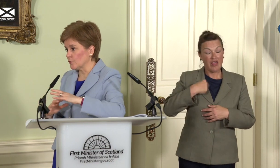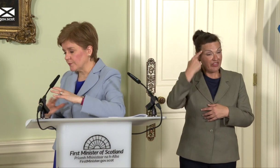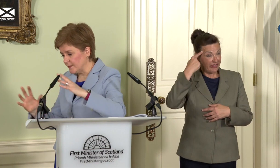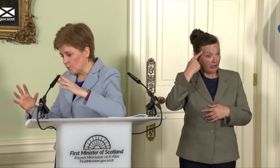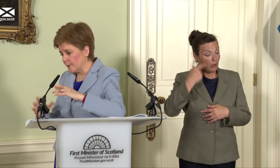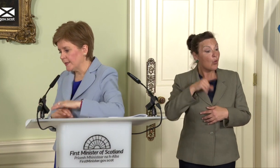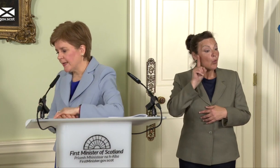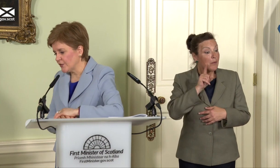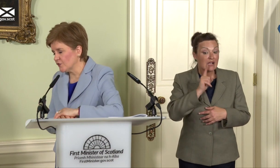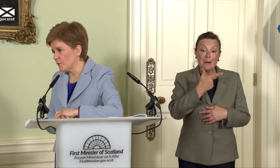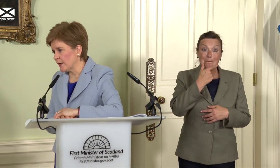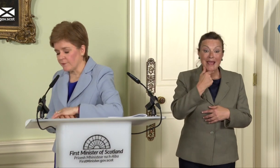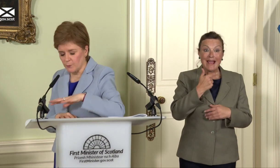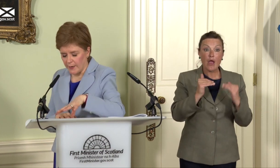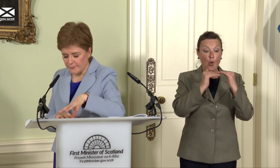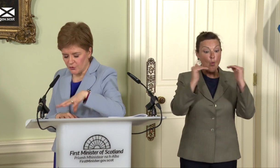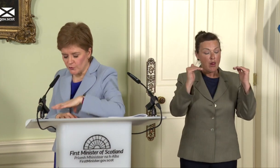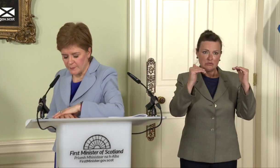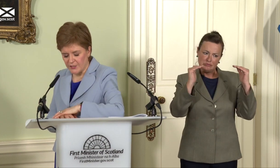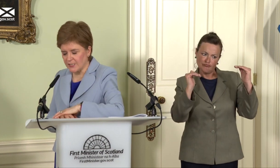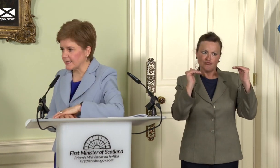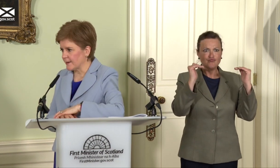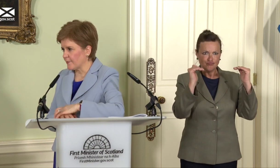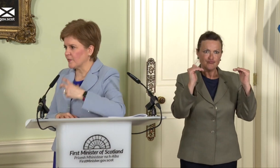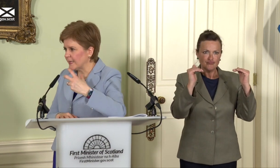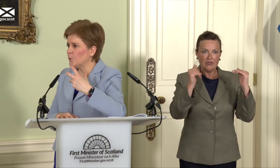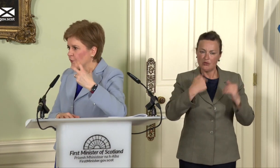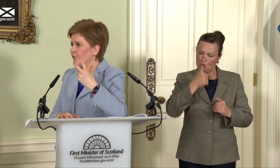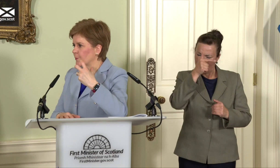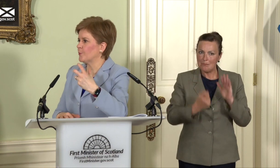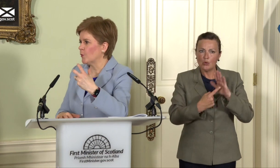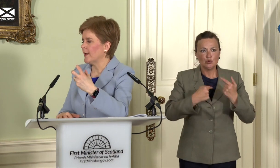these will be issues that we cover. What I chose to mention today are the key ones that people